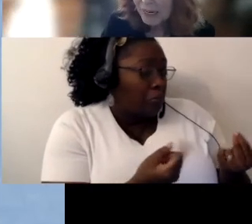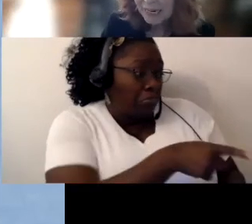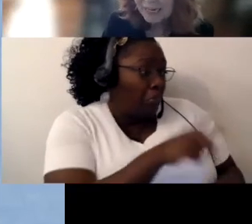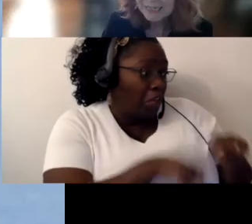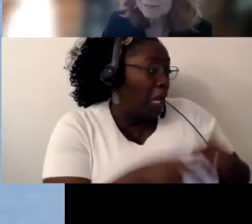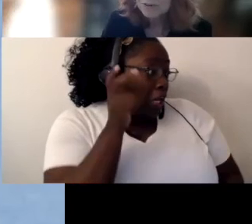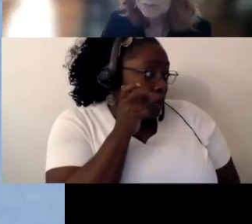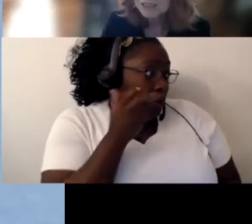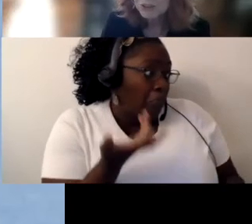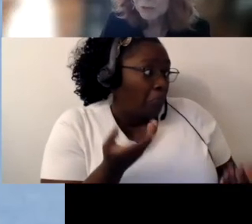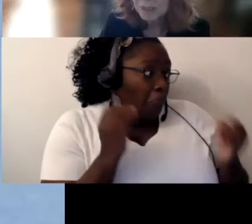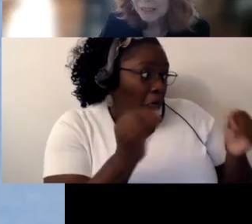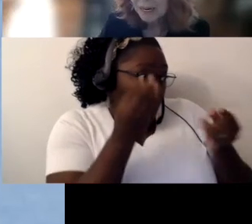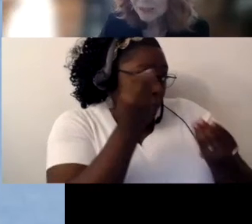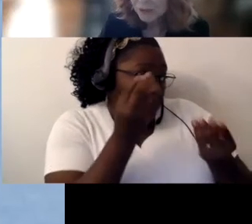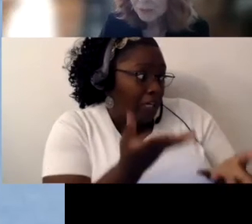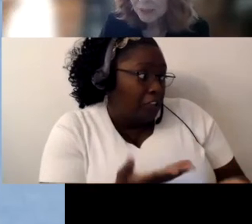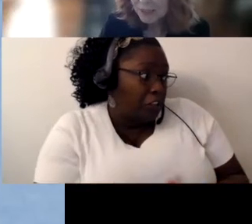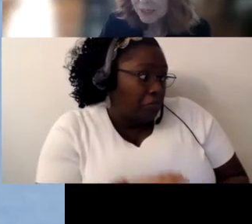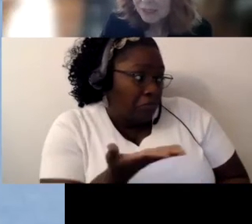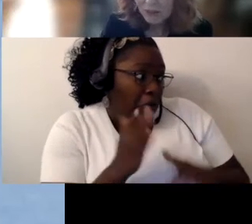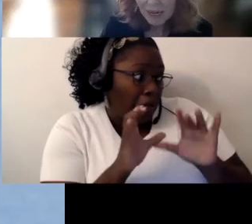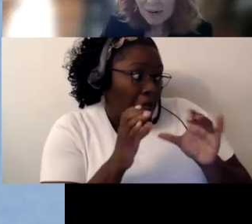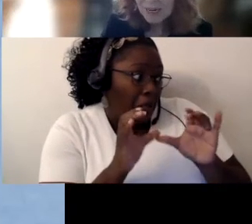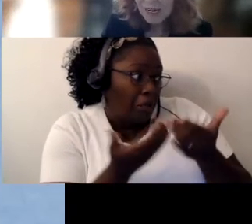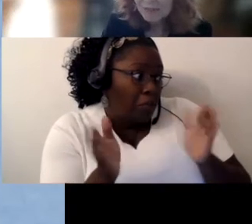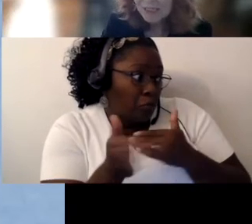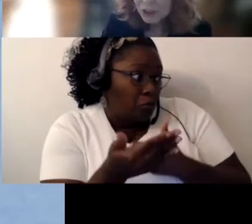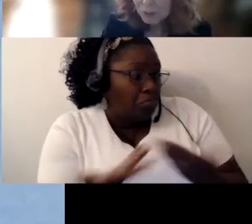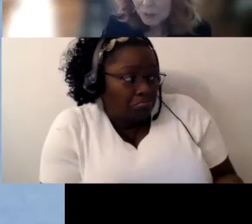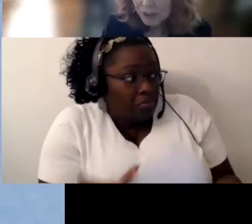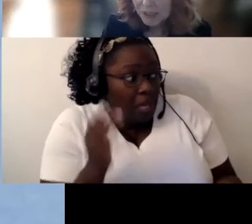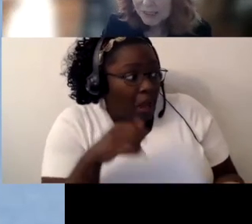they can't get information from the classroom, so they have to have an interpreter. It's